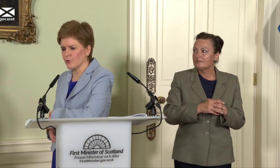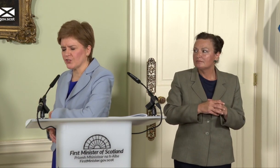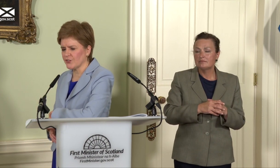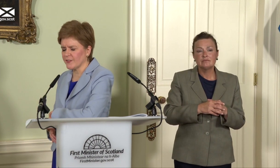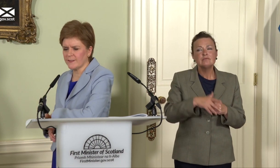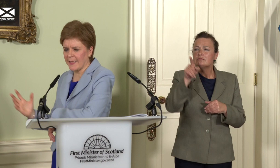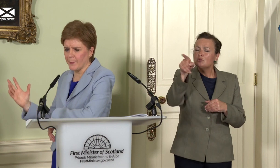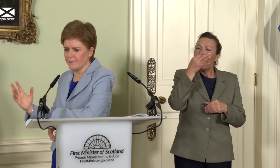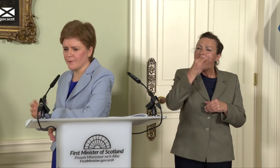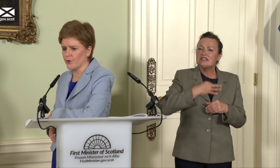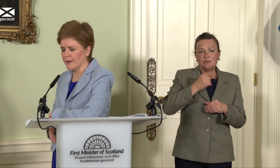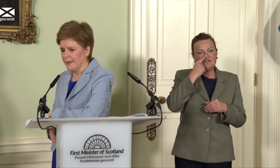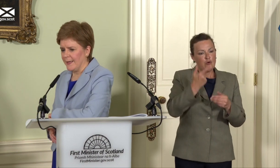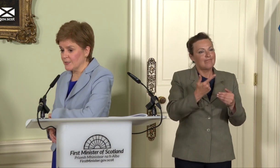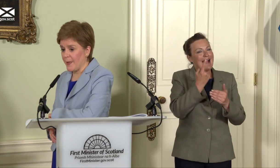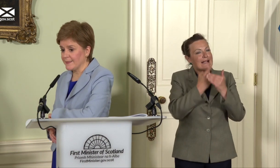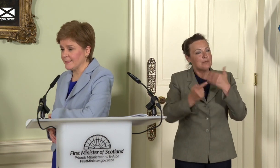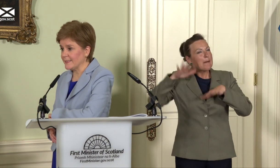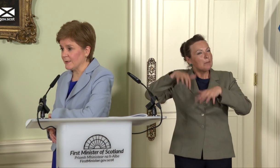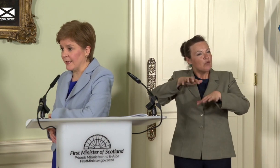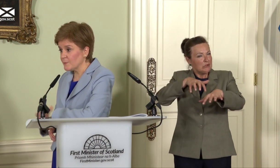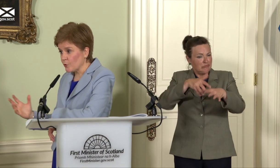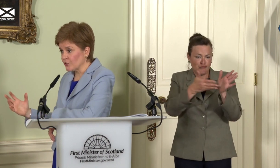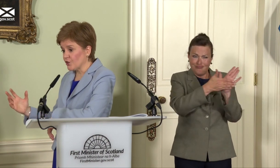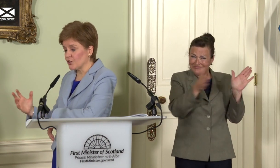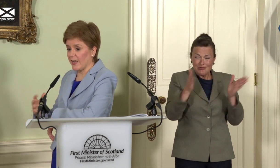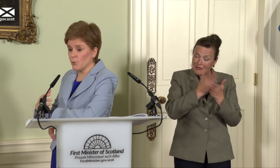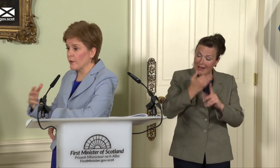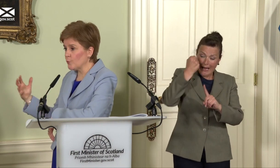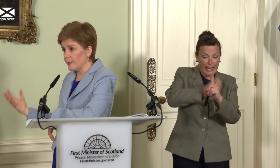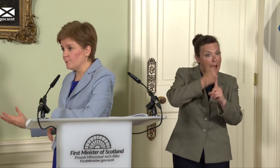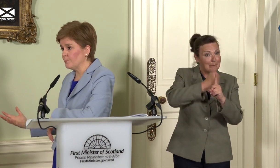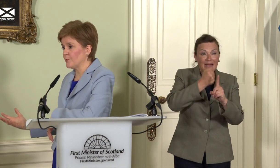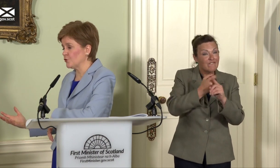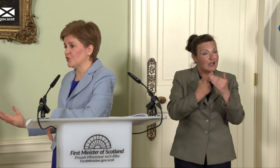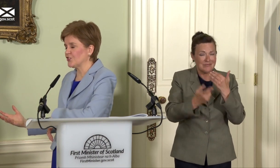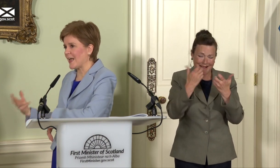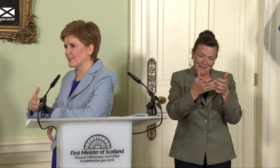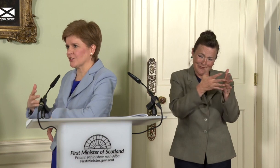church, the campaign for independence is broad church and will be broad church. And actually